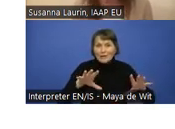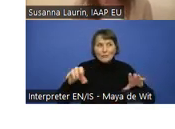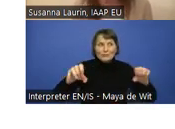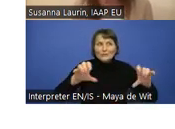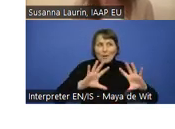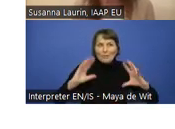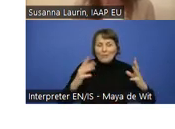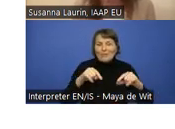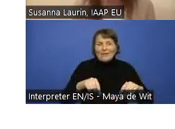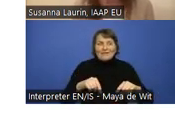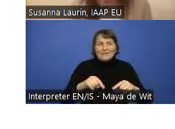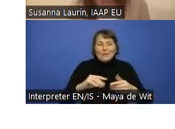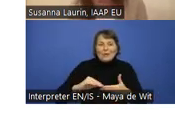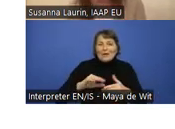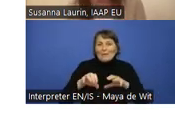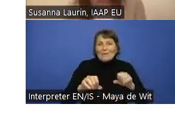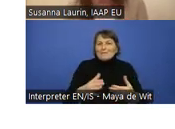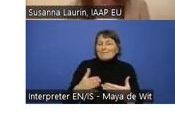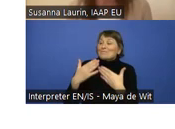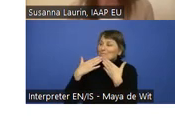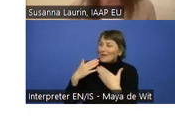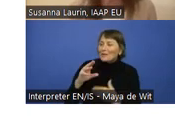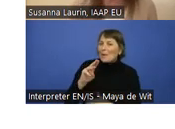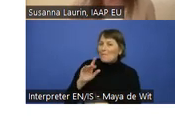That's really good. Thank you for sharing that. I totally forgot it.